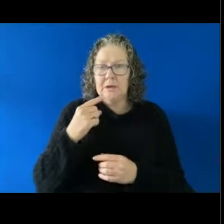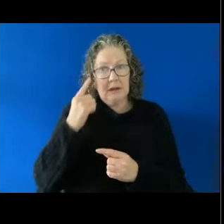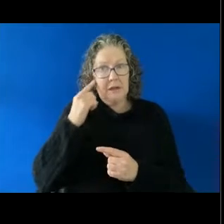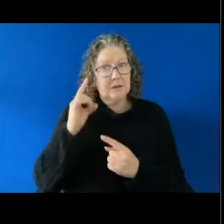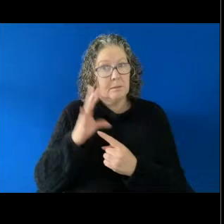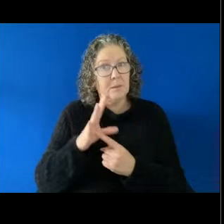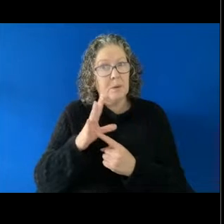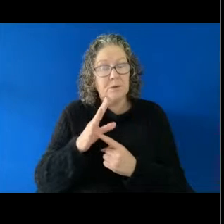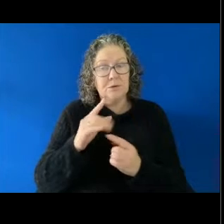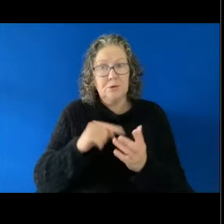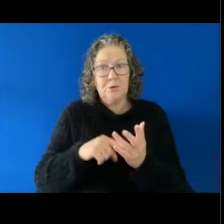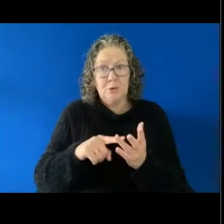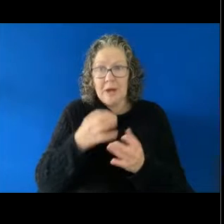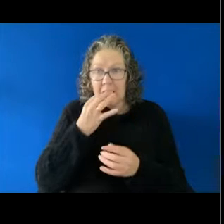what's happened to them. AMELIA: